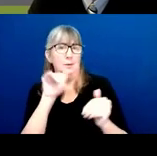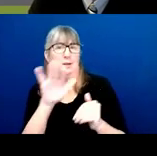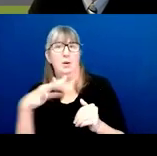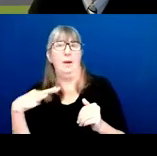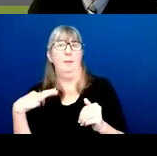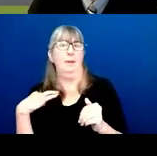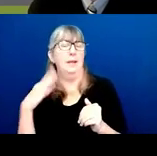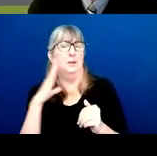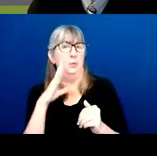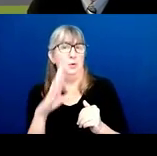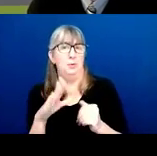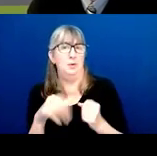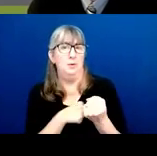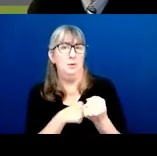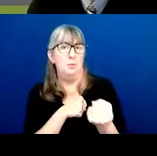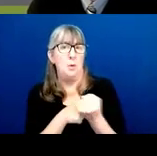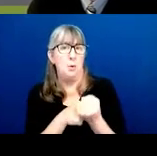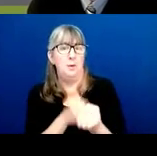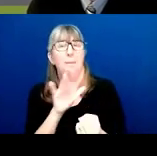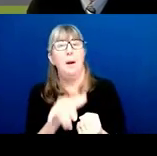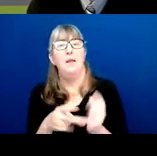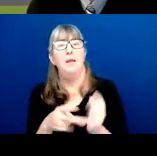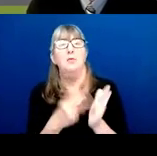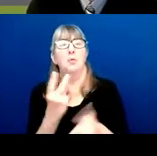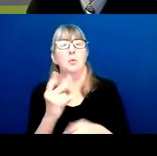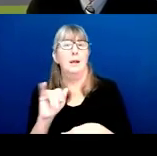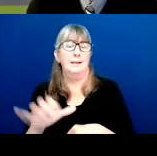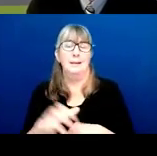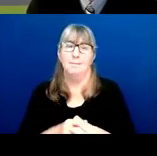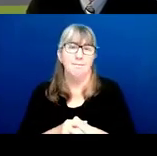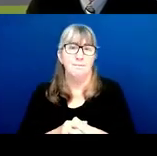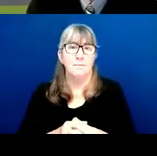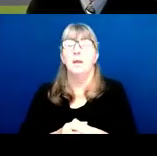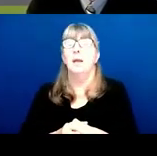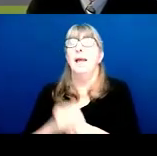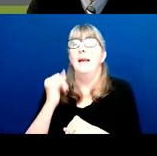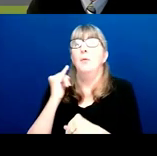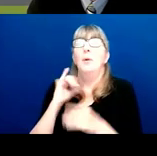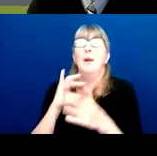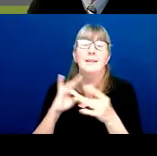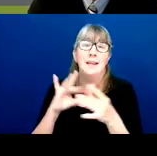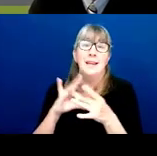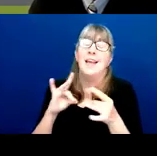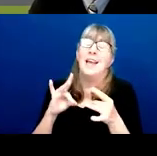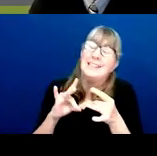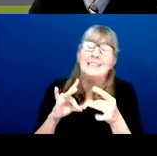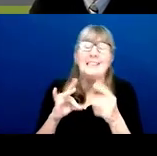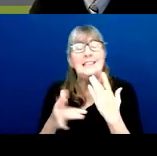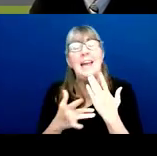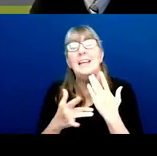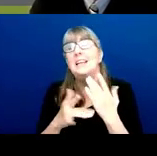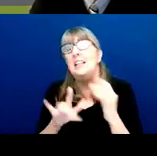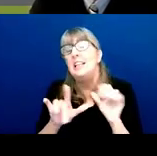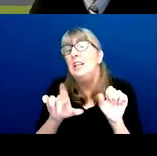will be supported by the dual IC. When I say that technically it could, it is extremely rare,